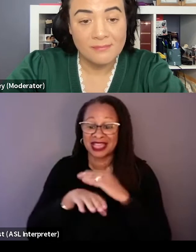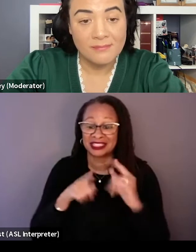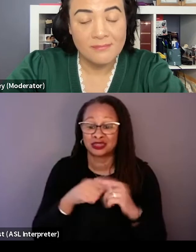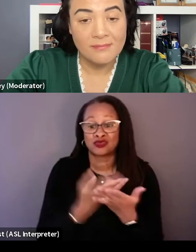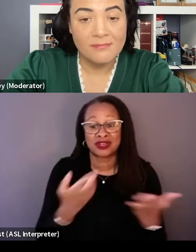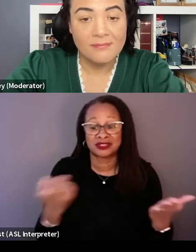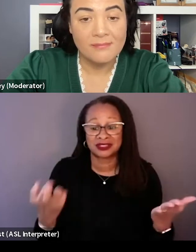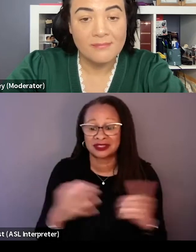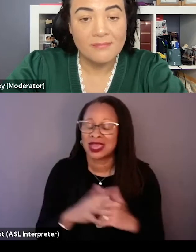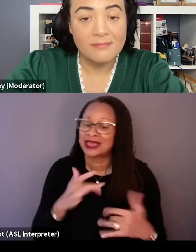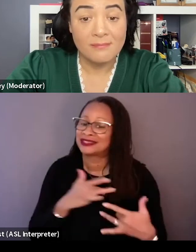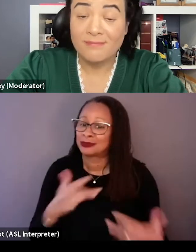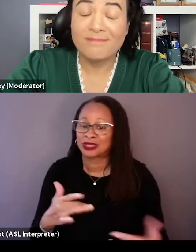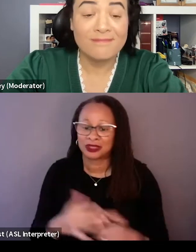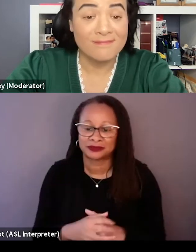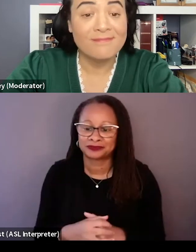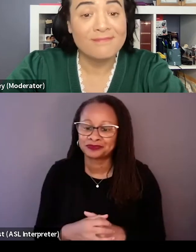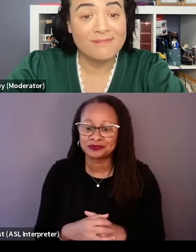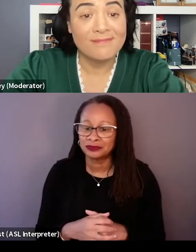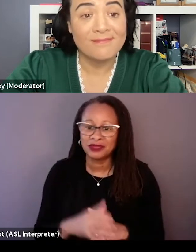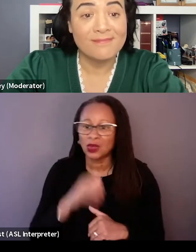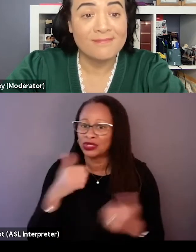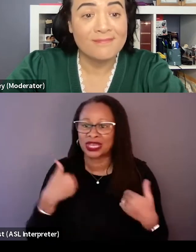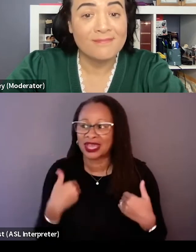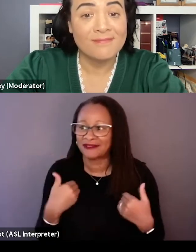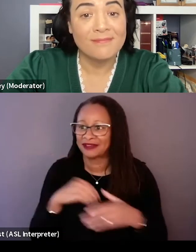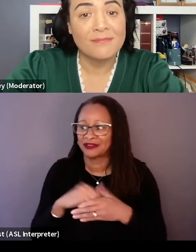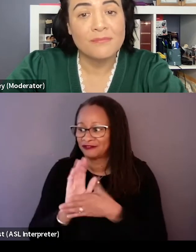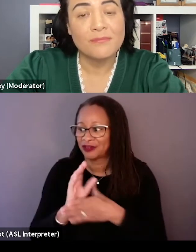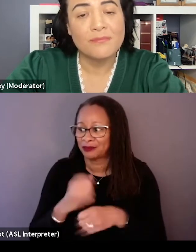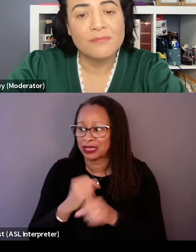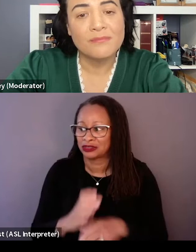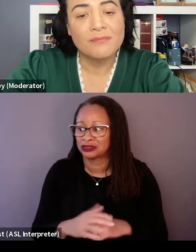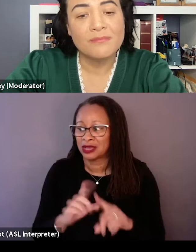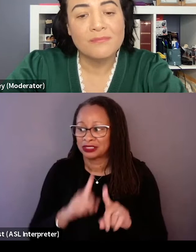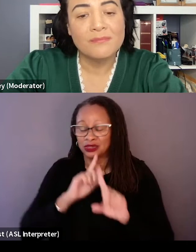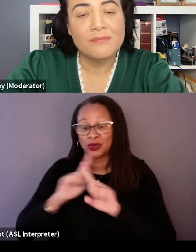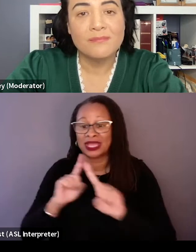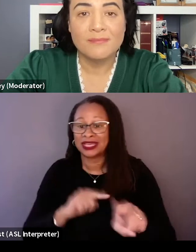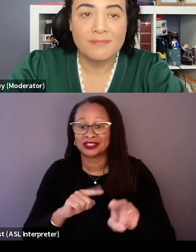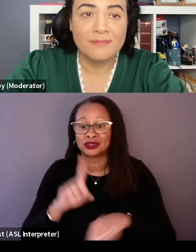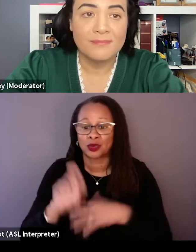that we typically wouldn't have in filmmakers. But to answer your question, like absolutely I would love to continue,